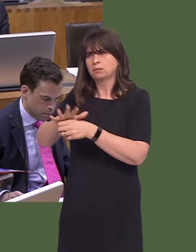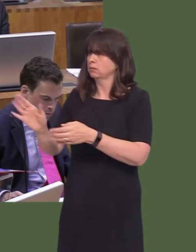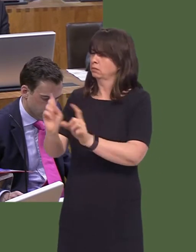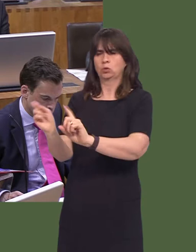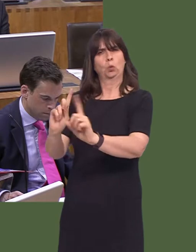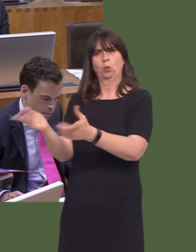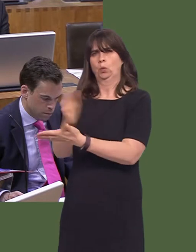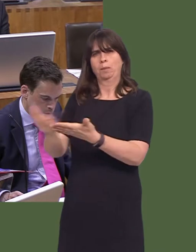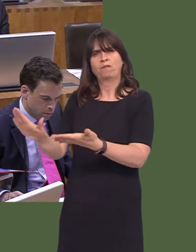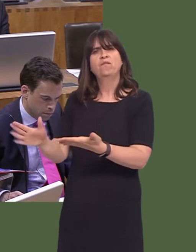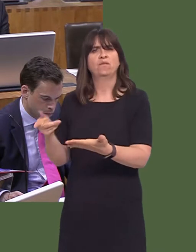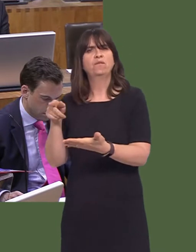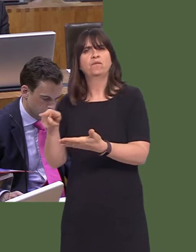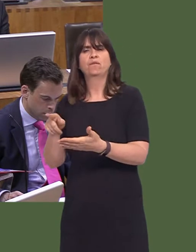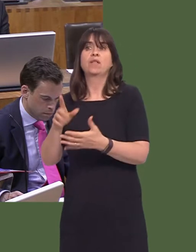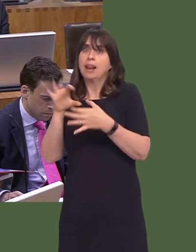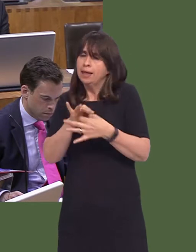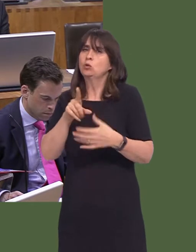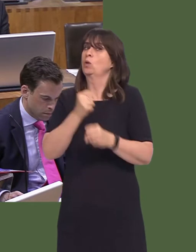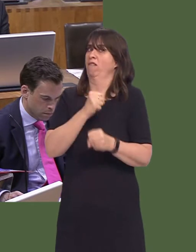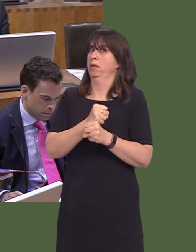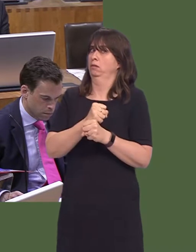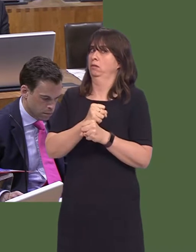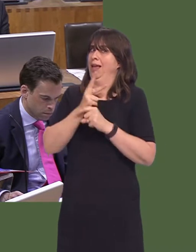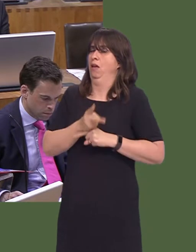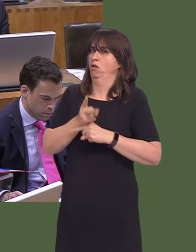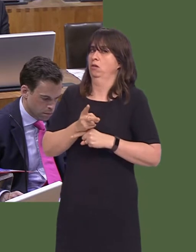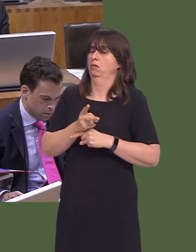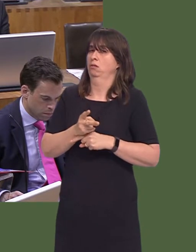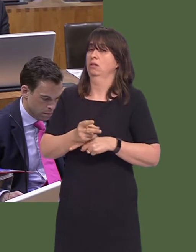as far as the public sector is concerned. There is a job to be done, yet, in terms of